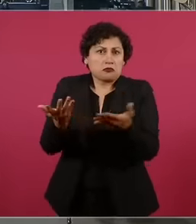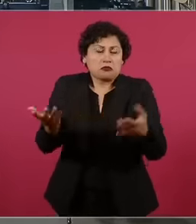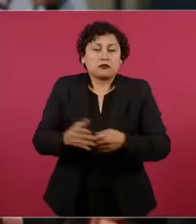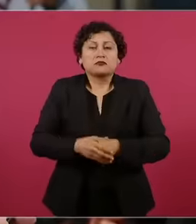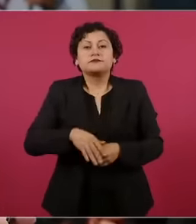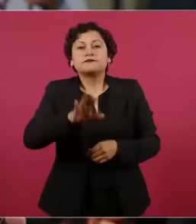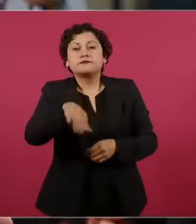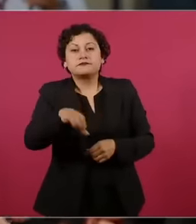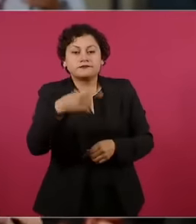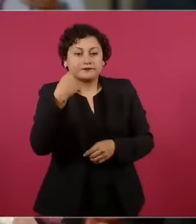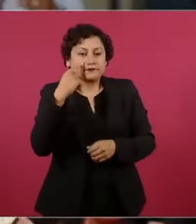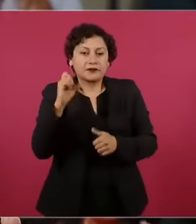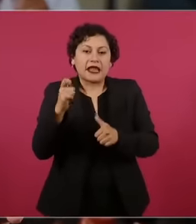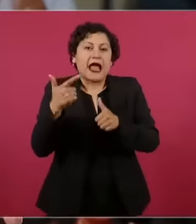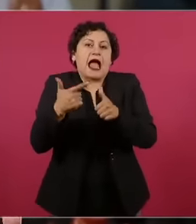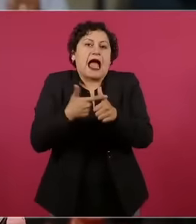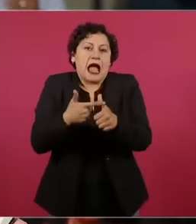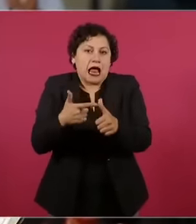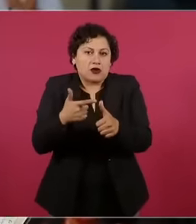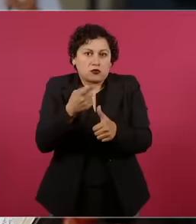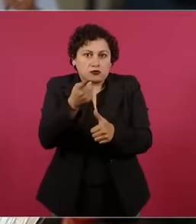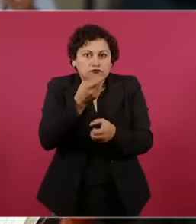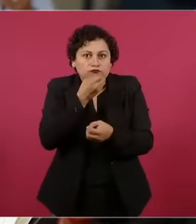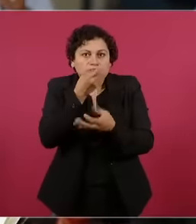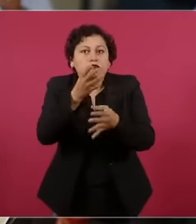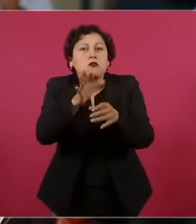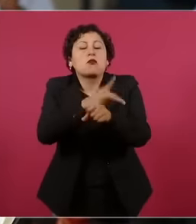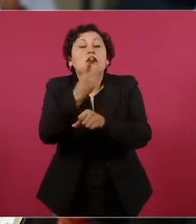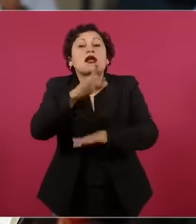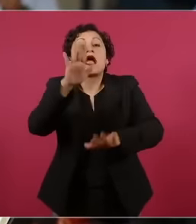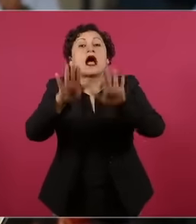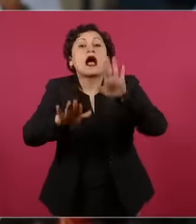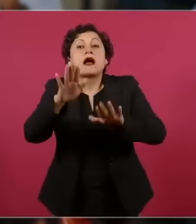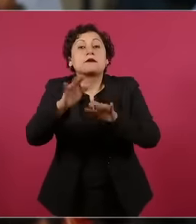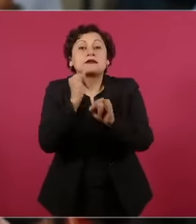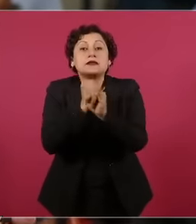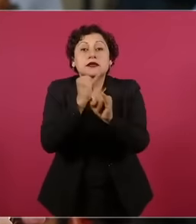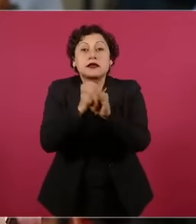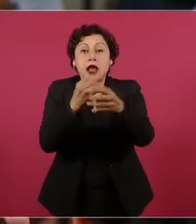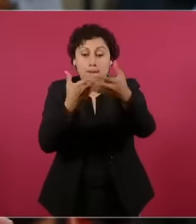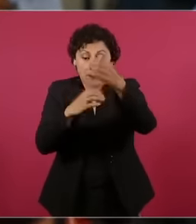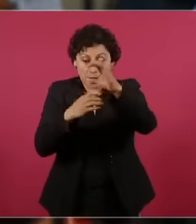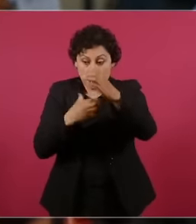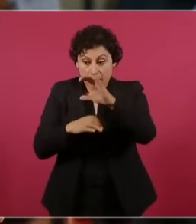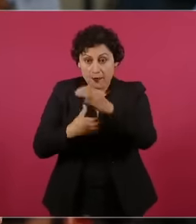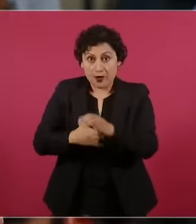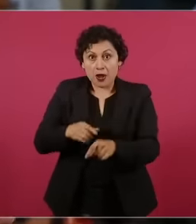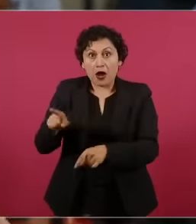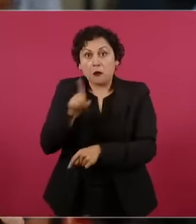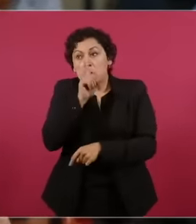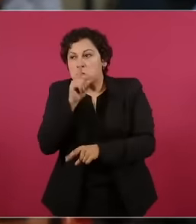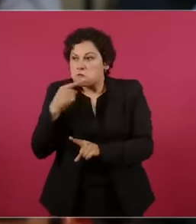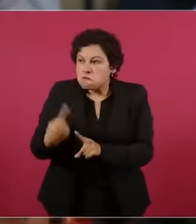Many people hide behind anonymity on social networks and would be in favor of regularizing